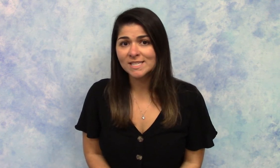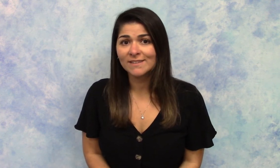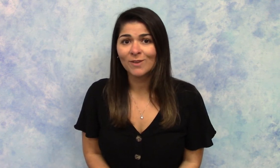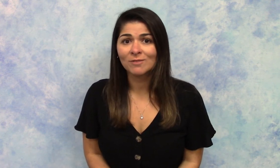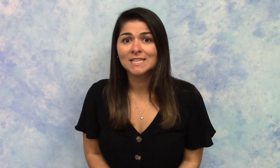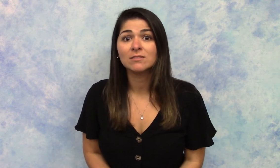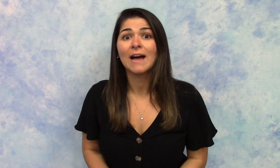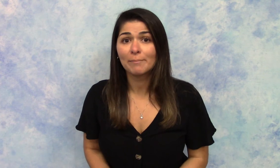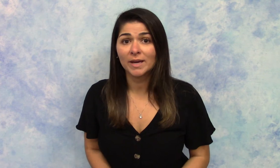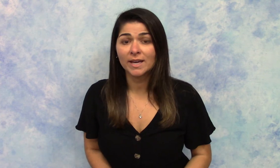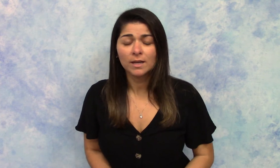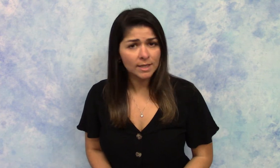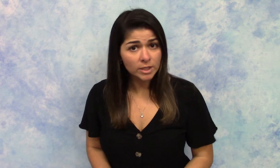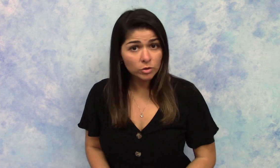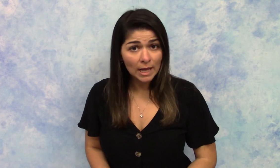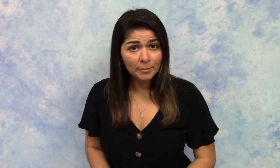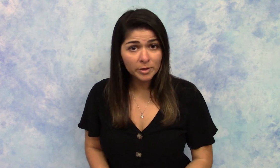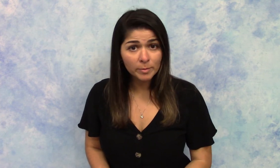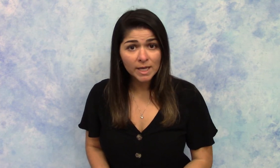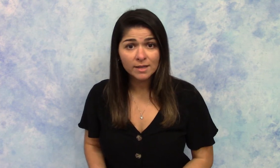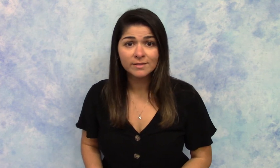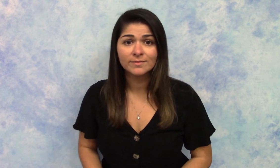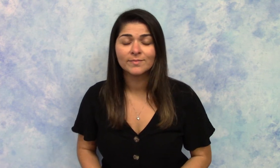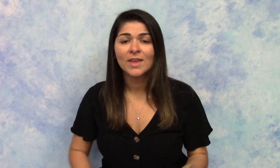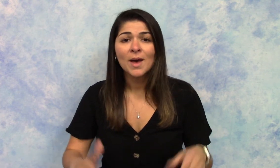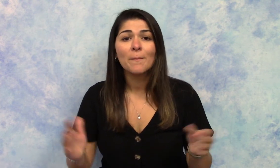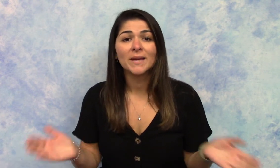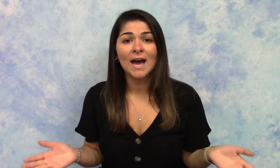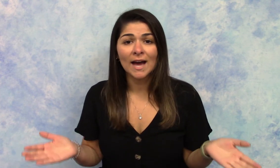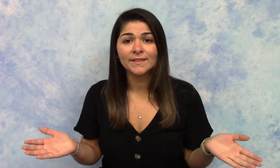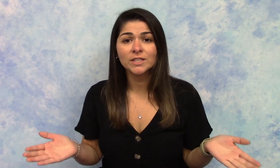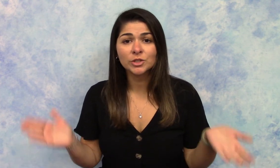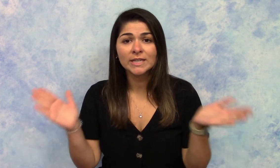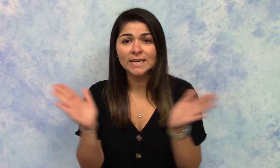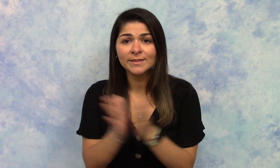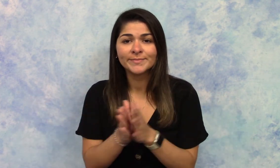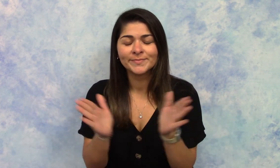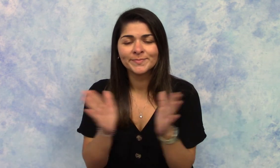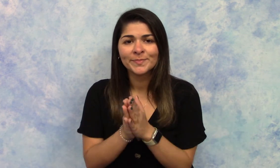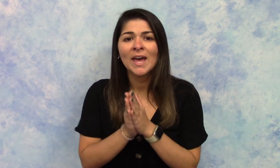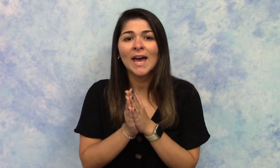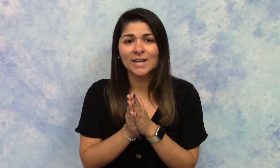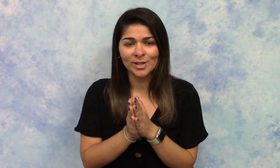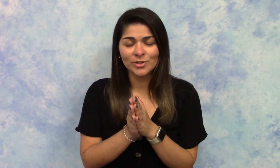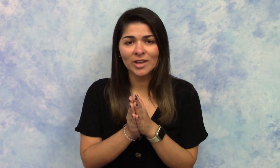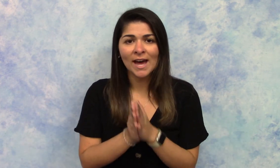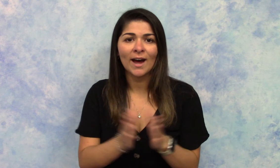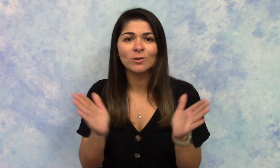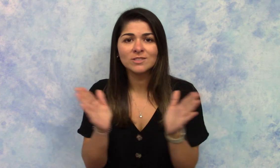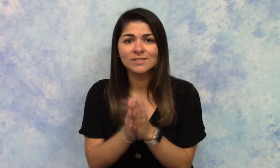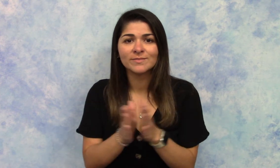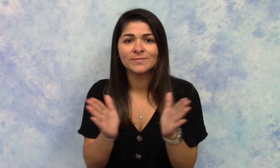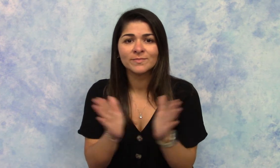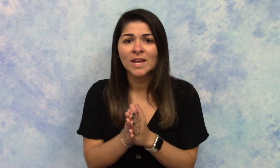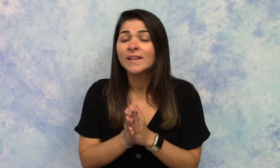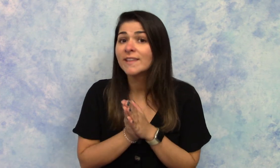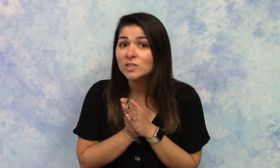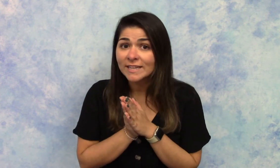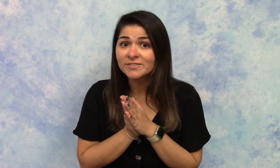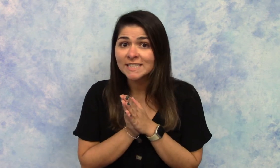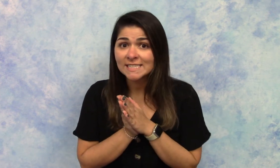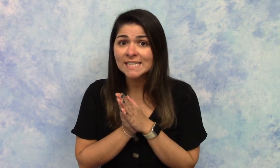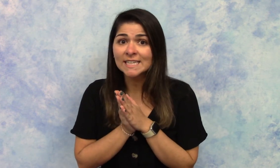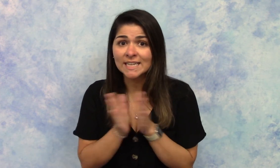involves clapping. Can you clap with me? Behind the tree and under the house, there lived a teeny